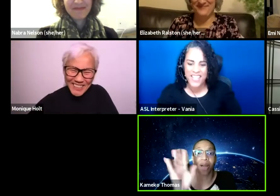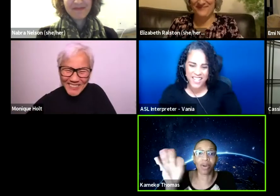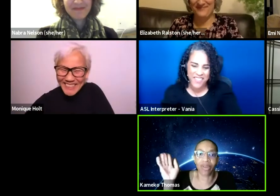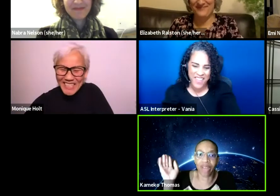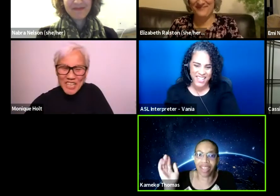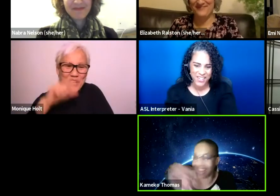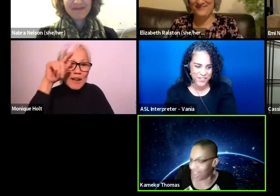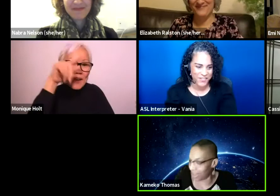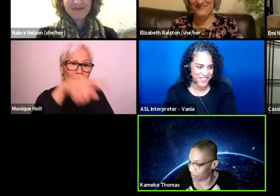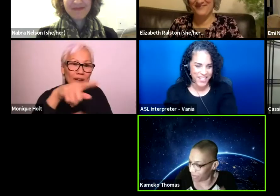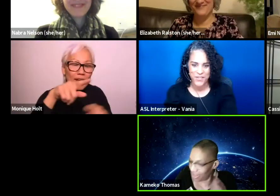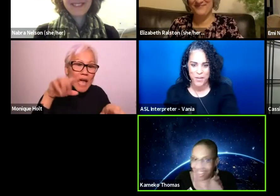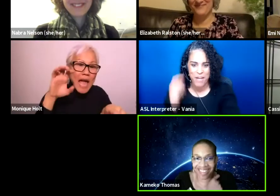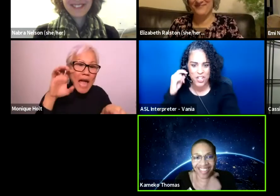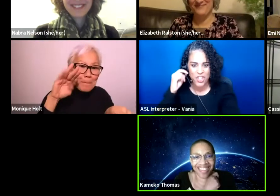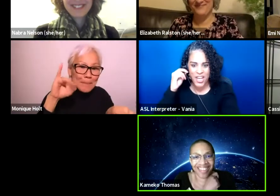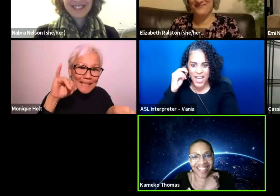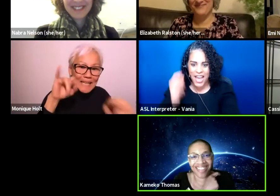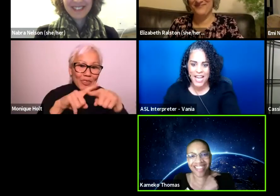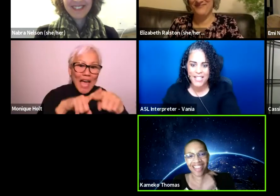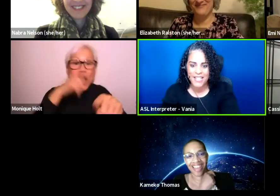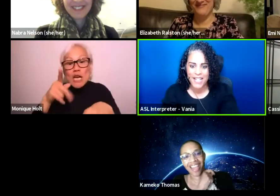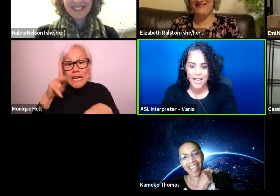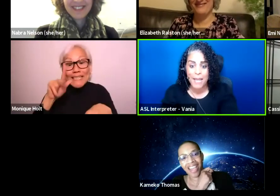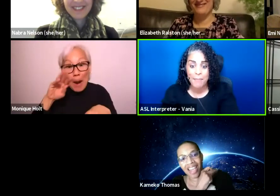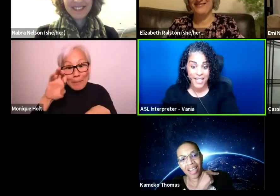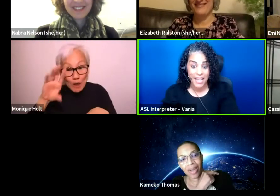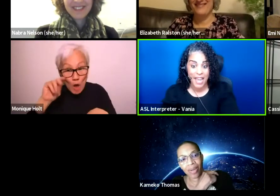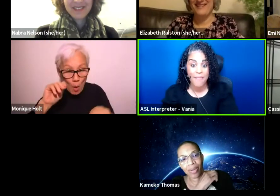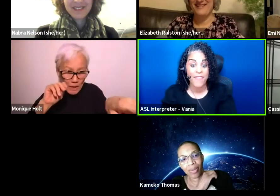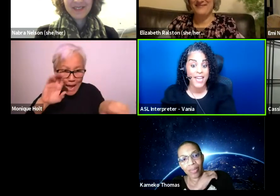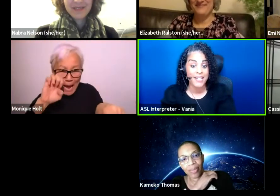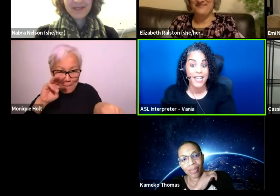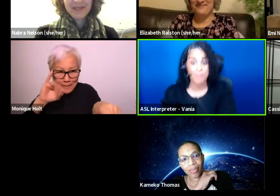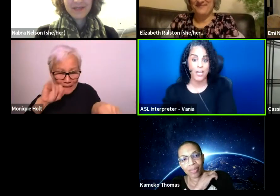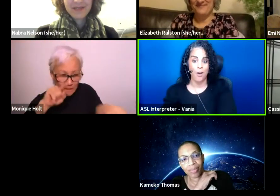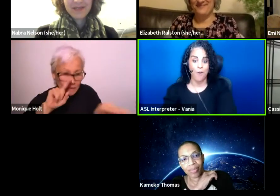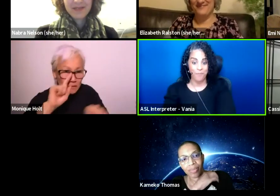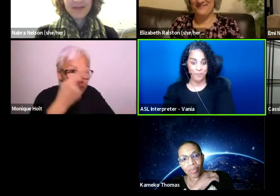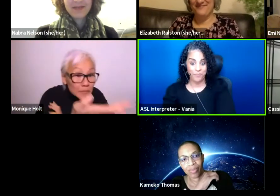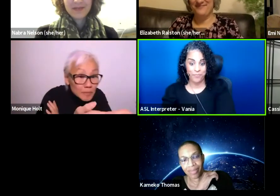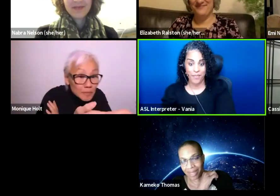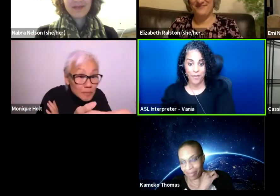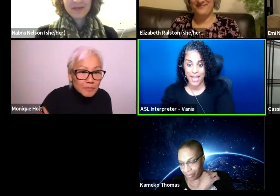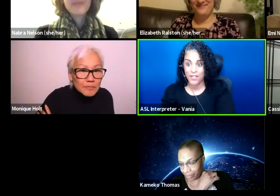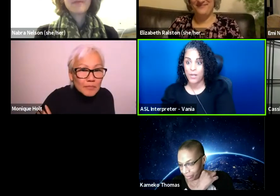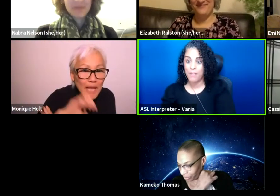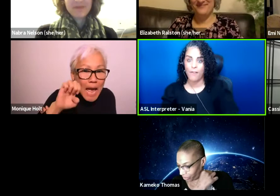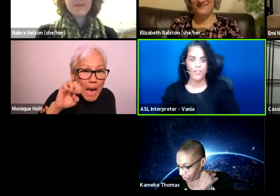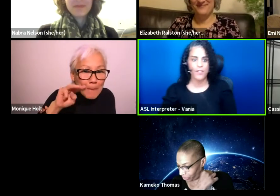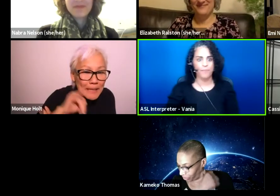Oh, well, thank you. Thank you so much. And Emi and then Kameko. Okay, so Emi first.